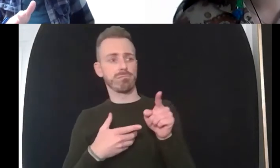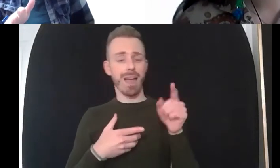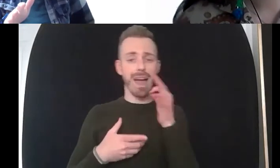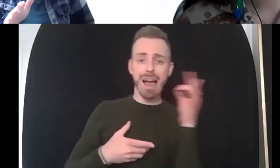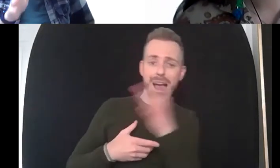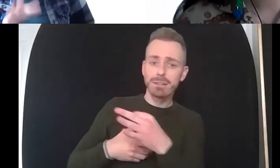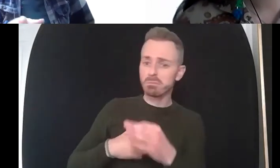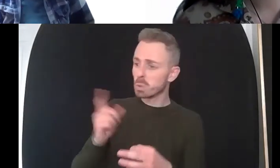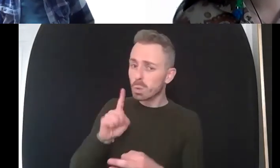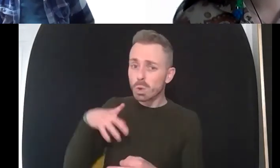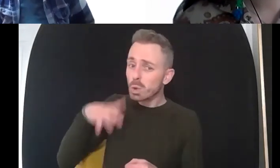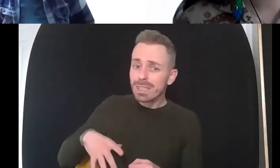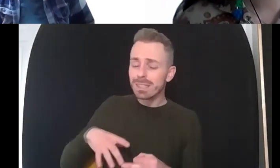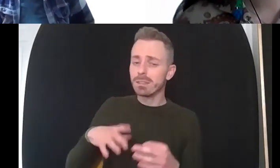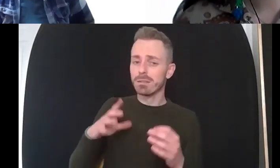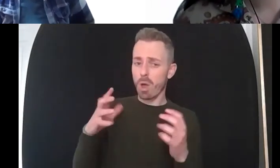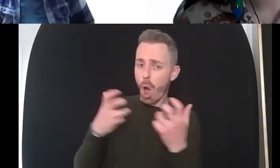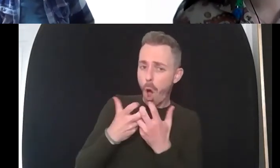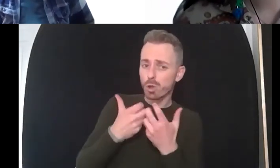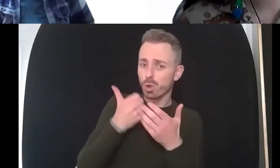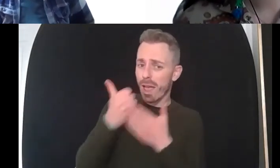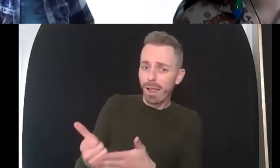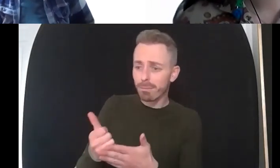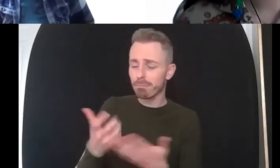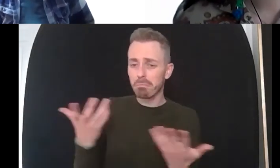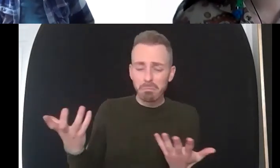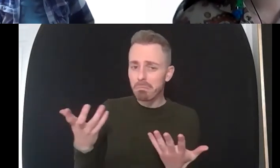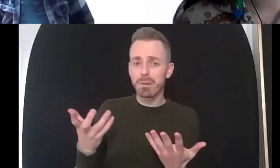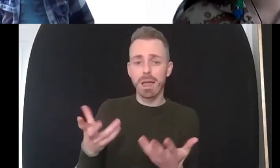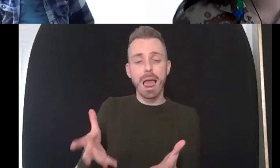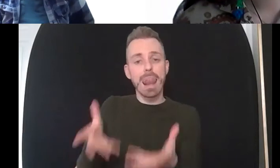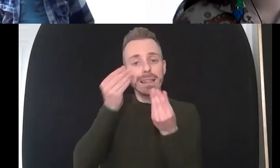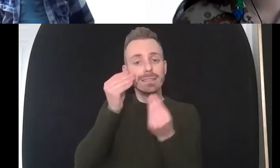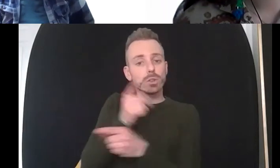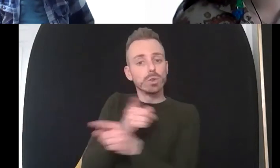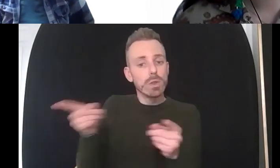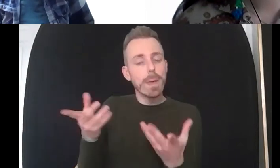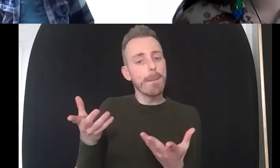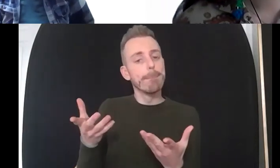um and truly listening to people and that starts with having a good uh a good sit down a good